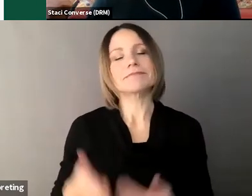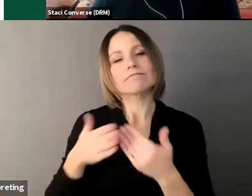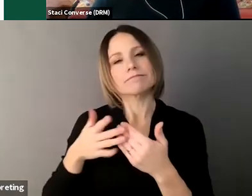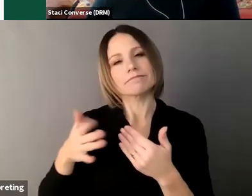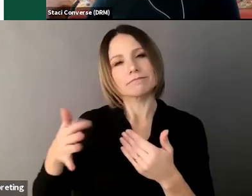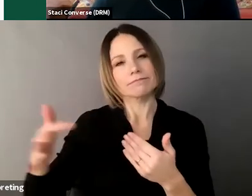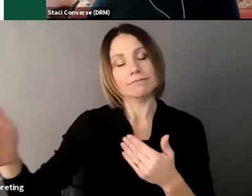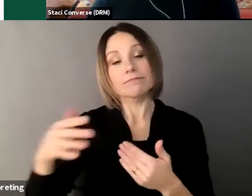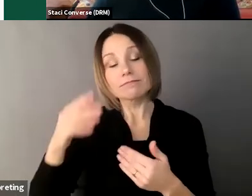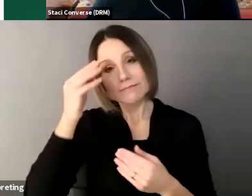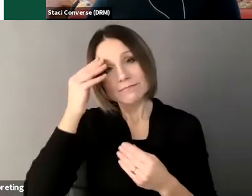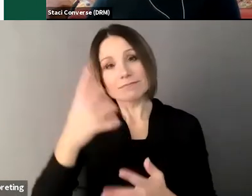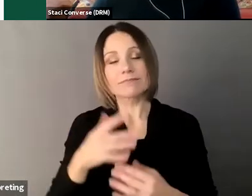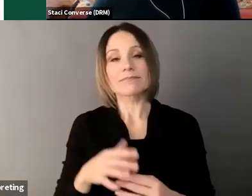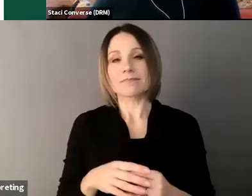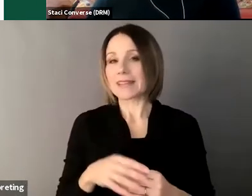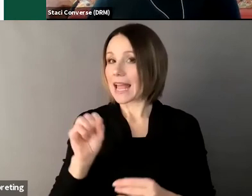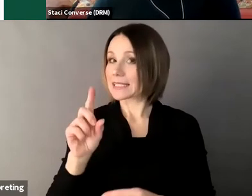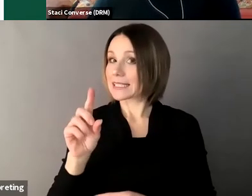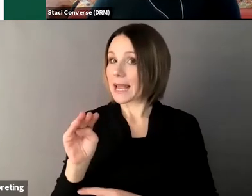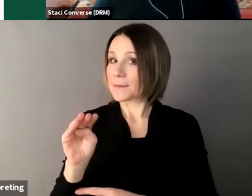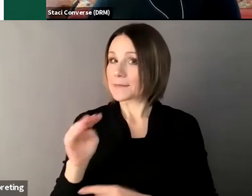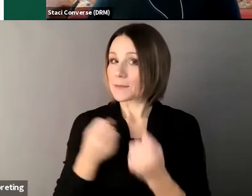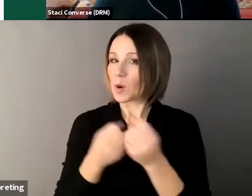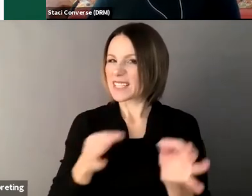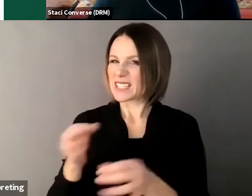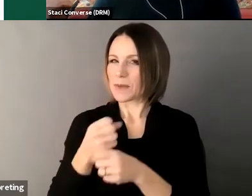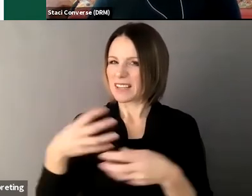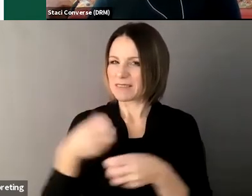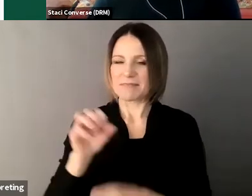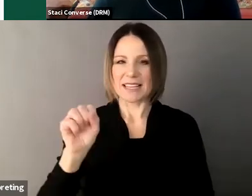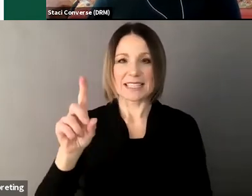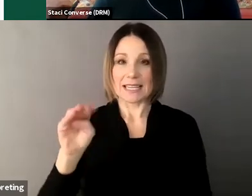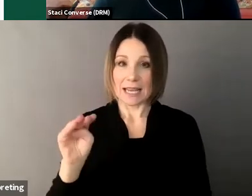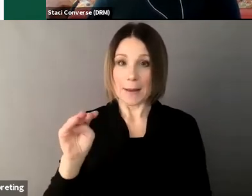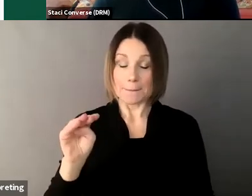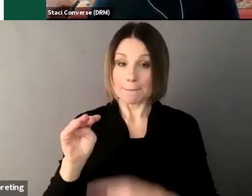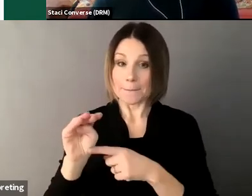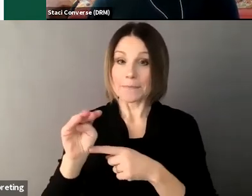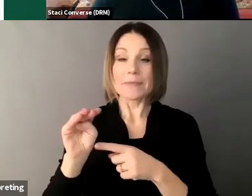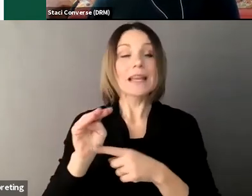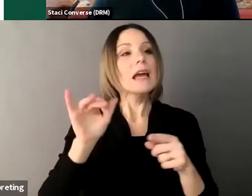SDM must be considered as part of the guardianship process if anyone's considering guardianship